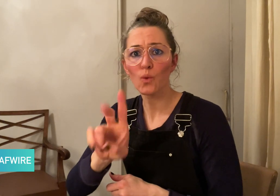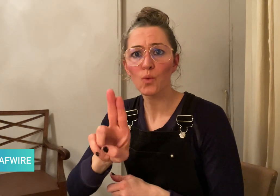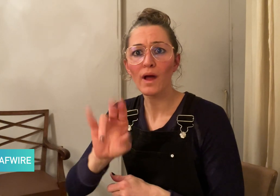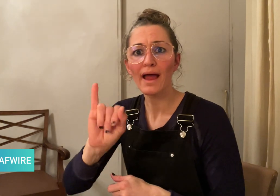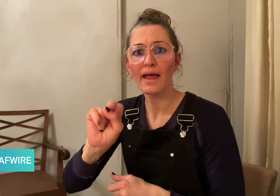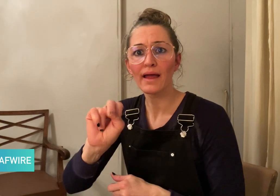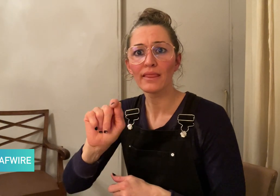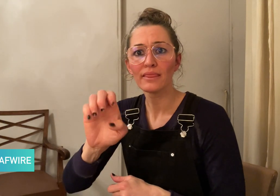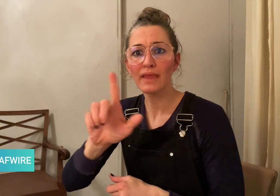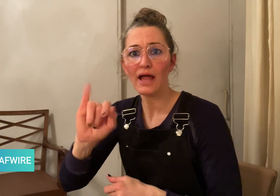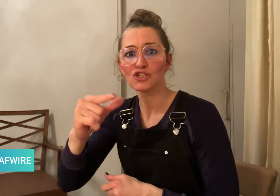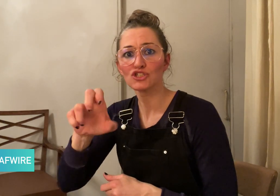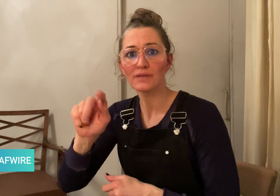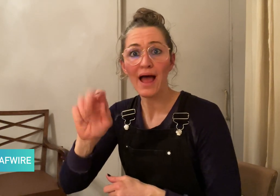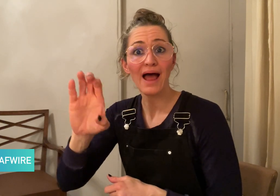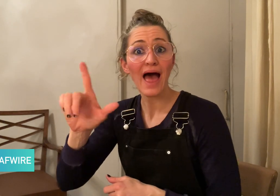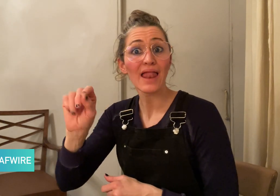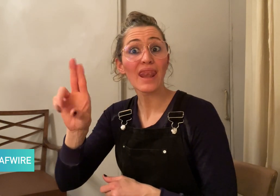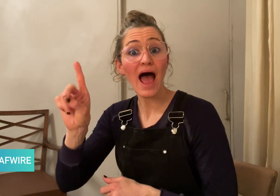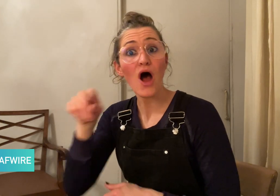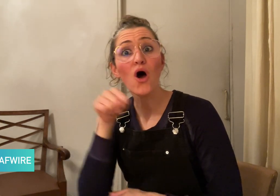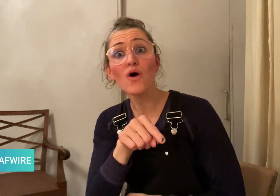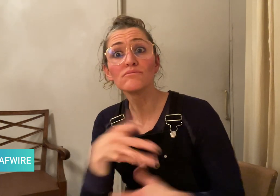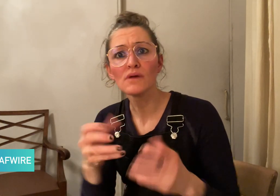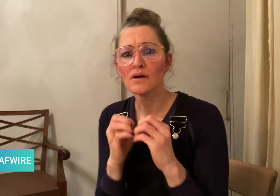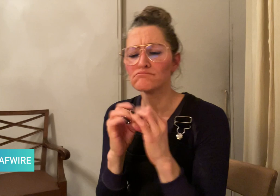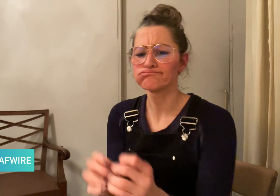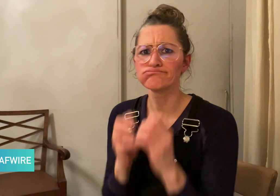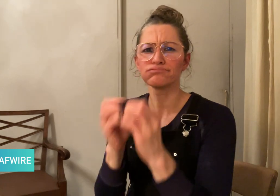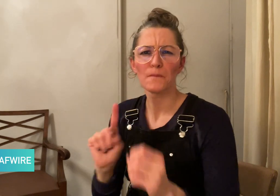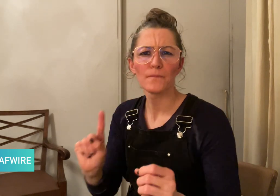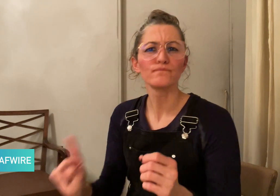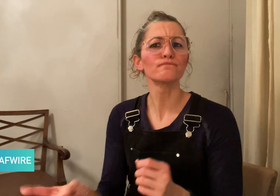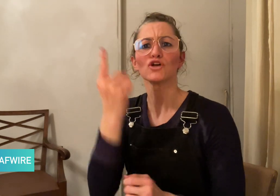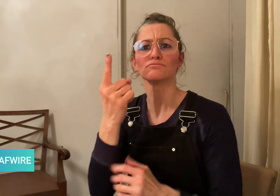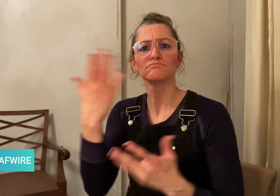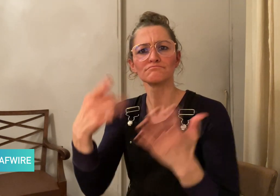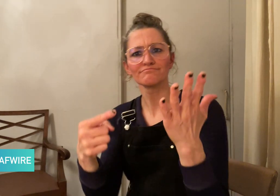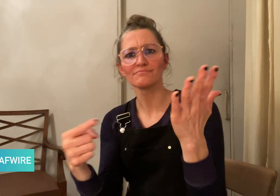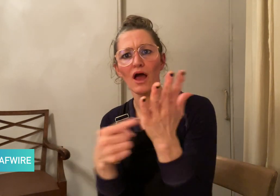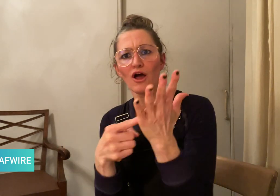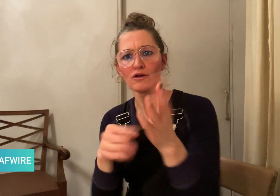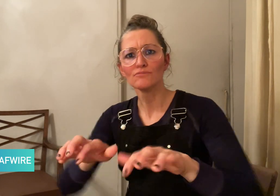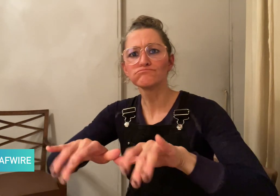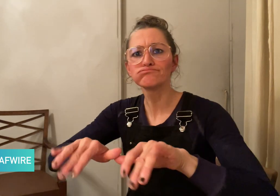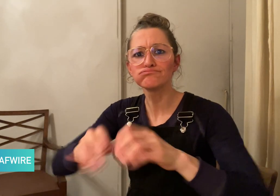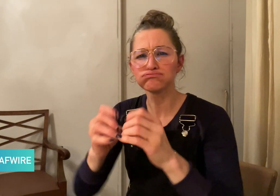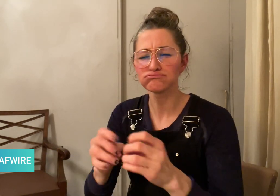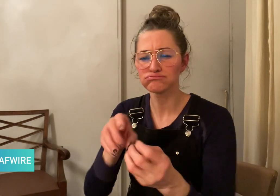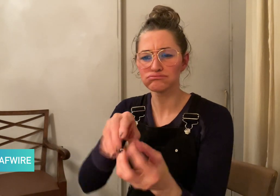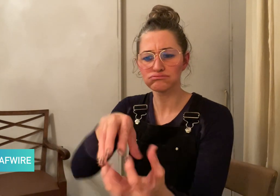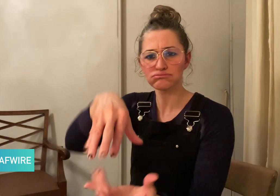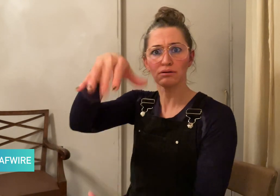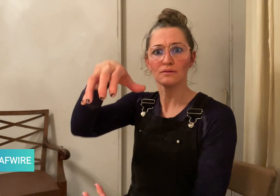the first Artificial Intelligence (AI) sign language anchor.